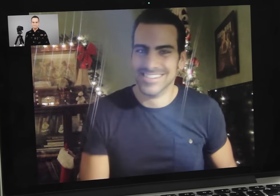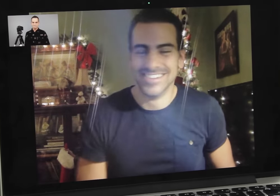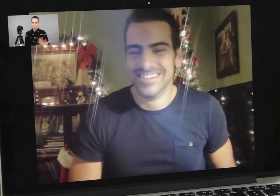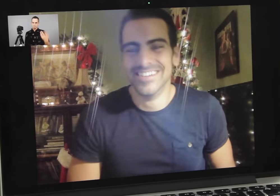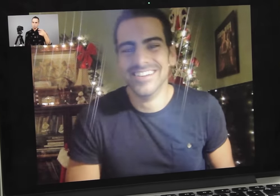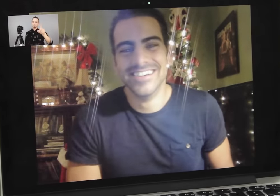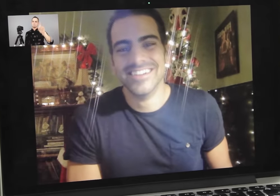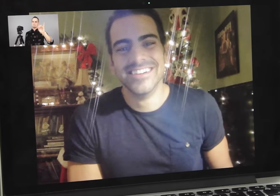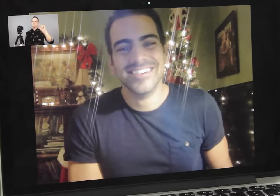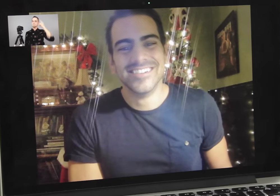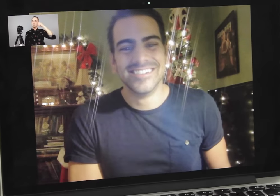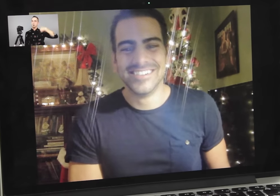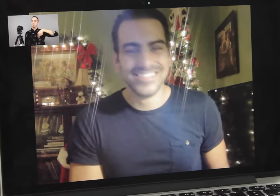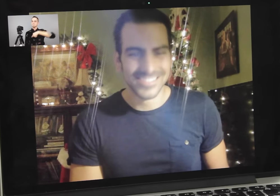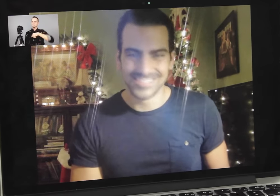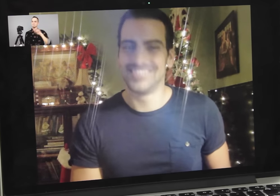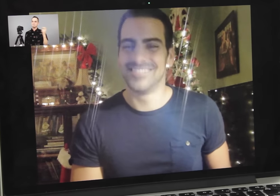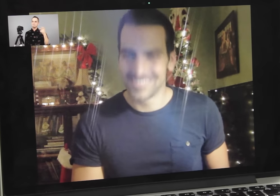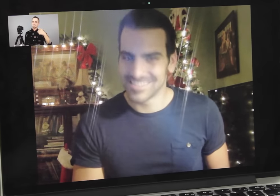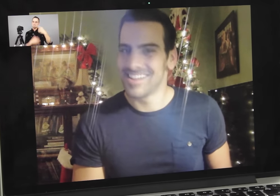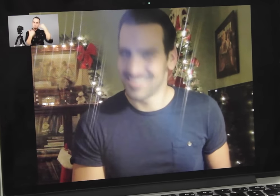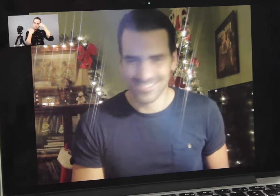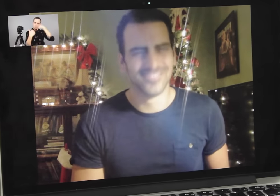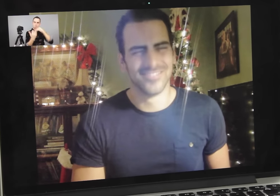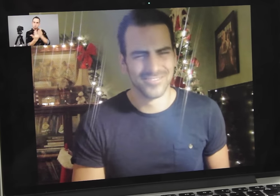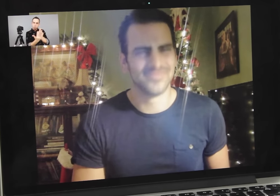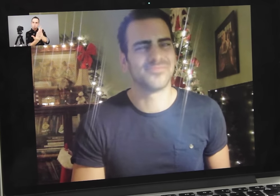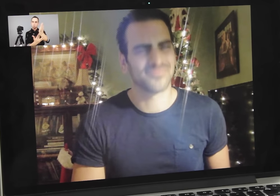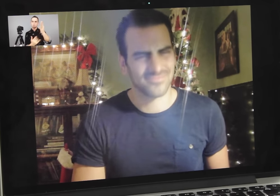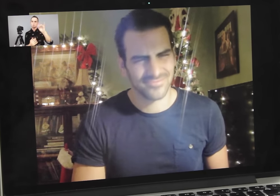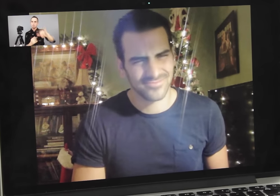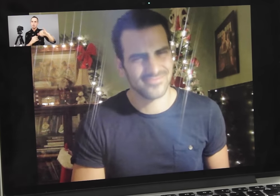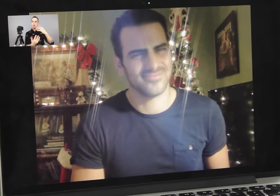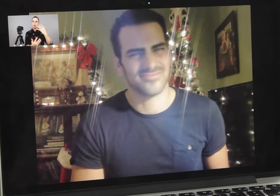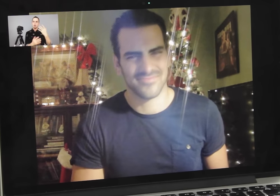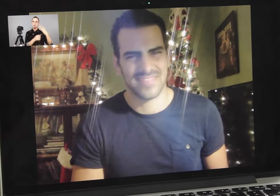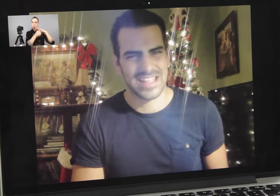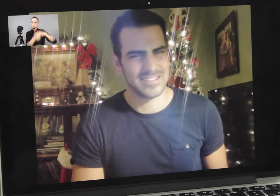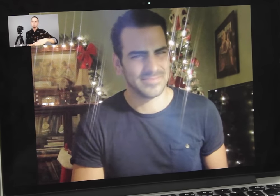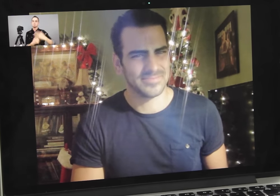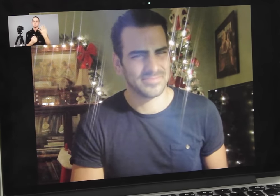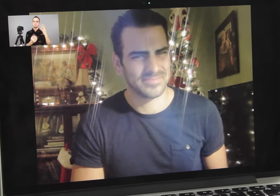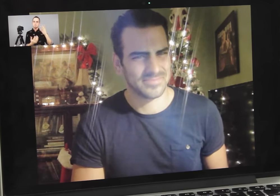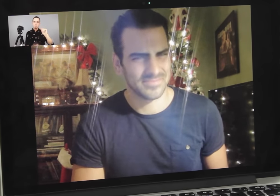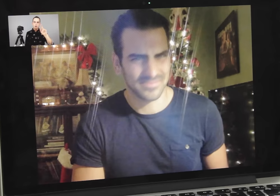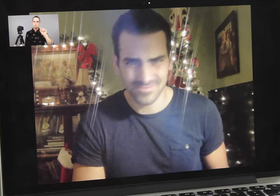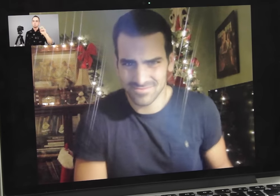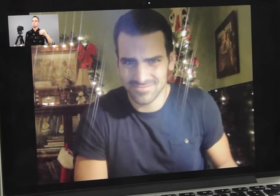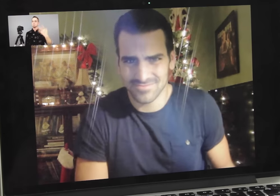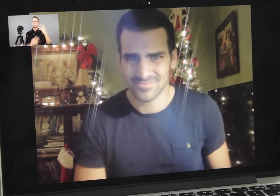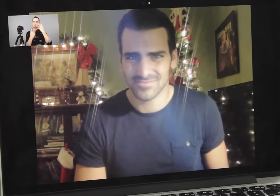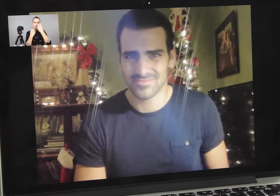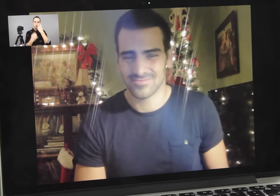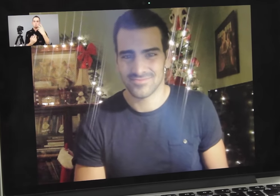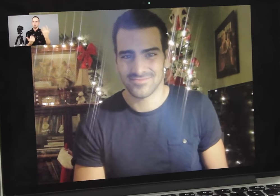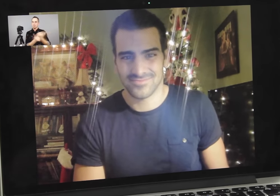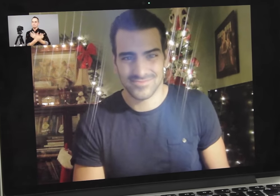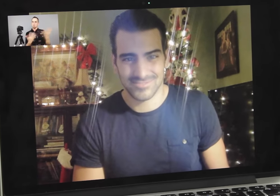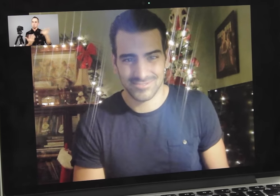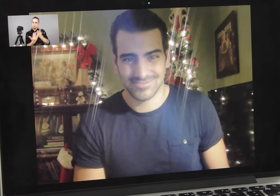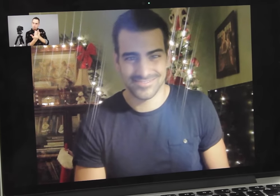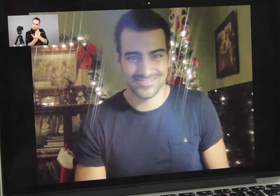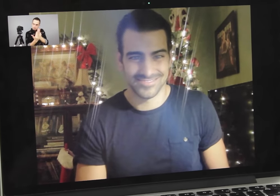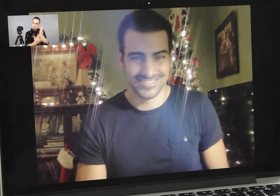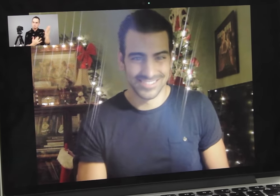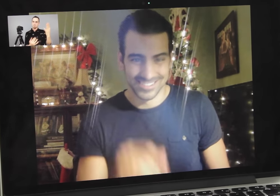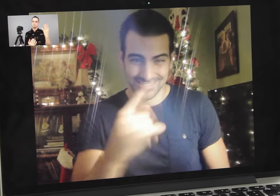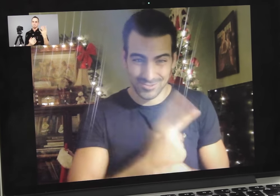Alex: You did it for us. You sweated and went through that struggle, audism, doubt, everything…